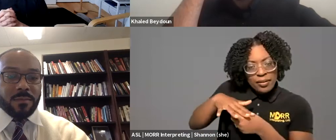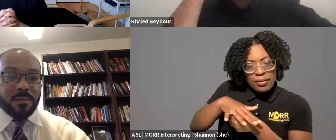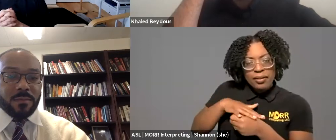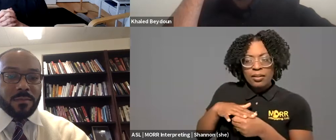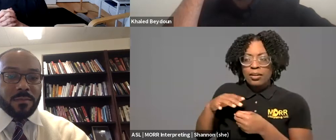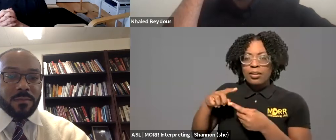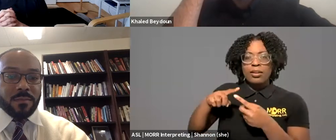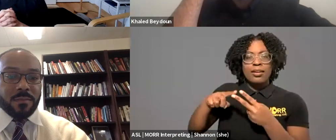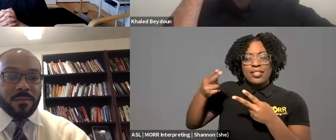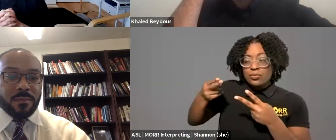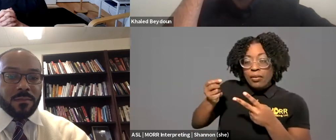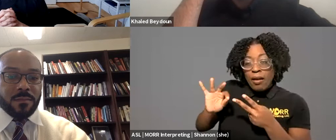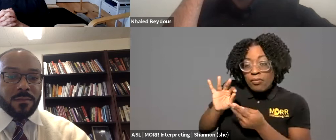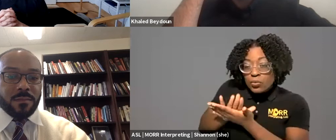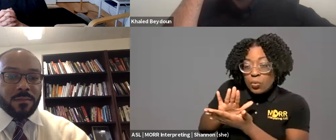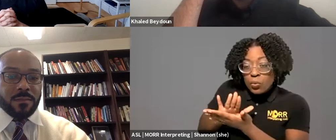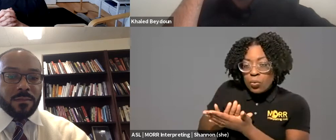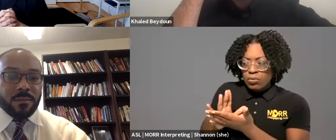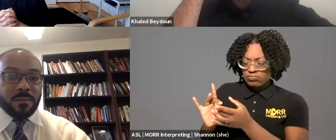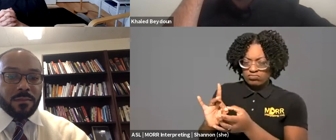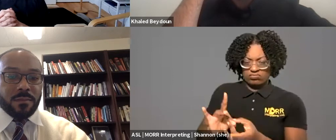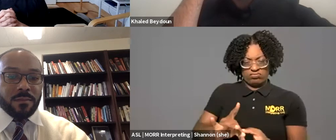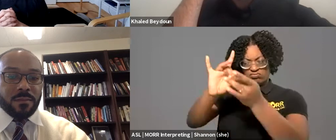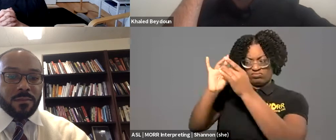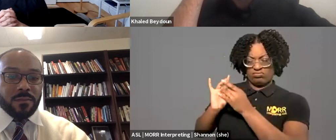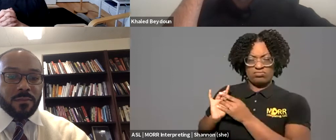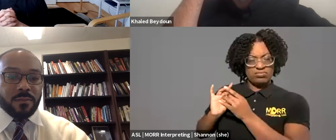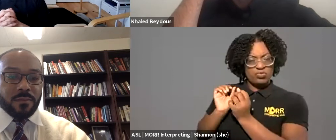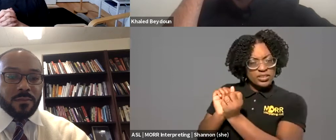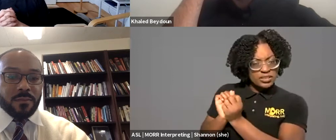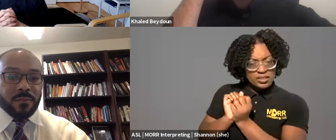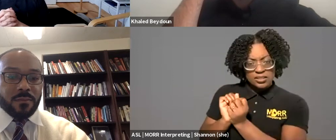that can make life very scary for the handful of black, Muslim, Latinx and sexual minority students on those campuses. So I really appreciate the theoretical conversation about sort of maintaining and the difficulty of finding a bright-line rule for moderating political speech but, like Justin says, it's important to have the real politic conversation with how protecting speech symmetrically on both sides often times only leads to victimization of vulnerable communities